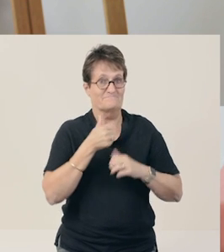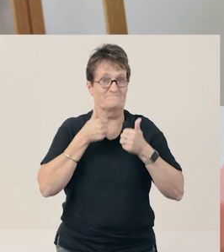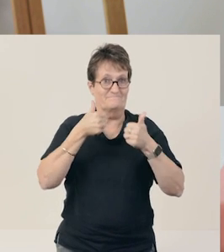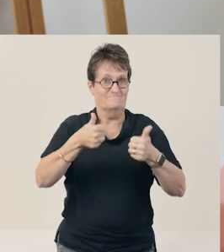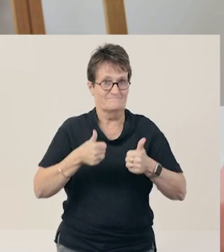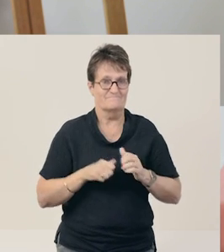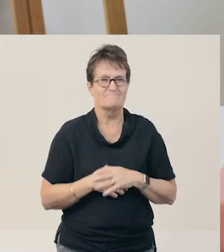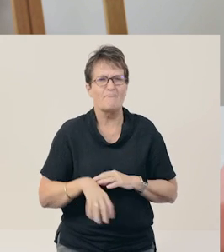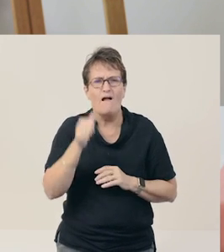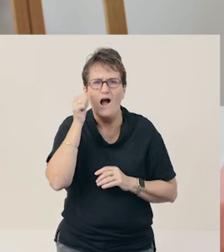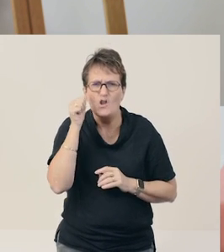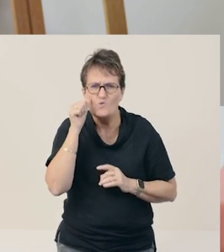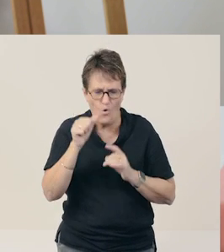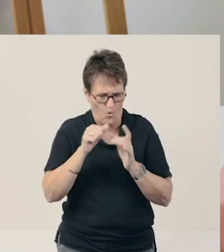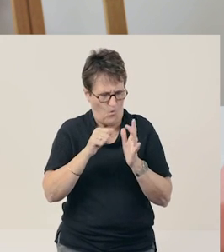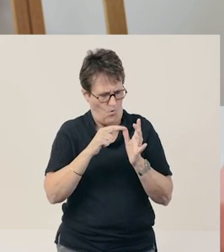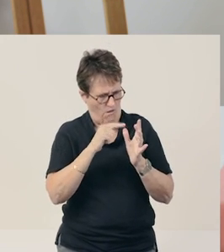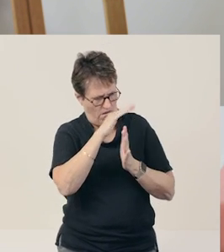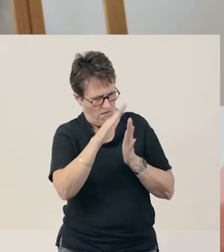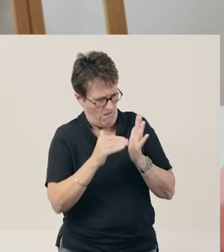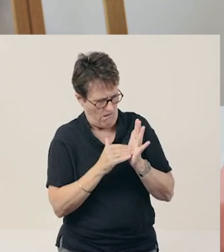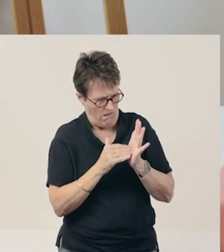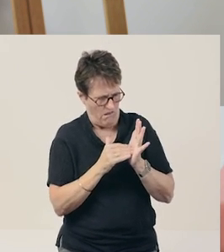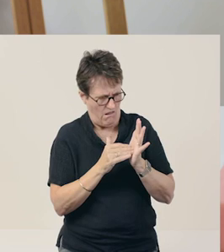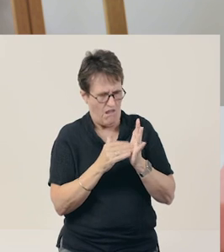I know that letters represent sounds that we say.